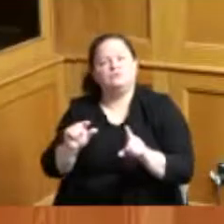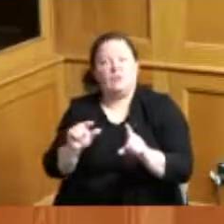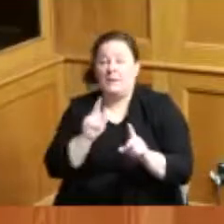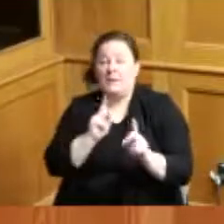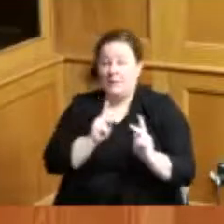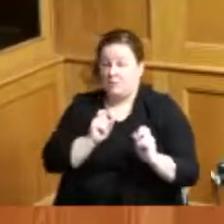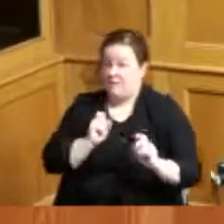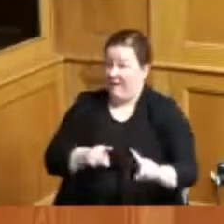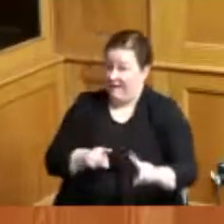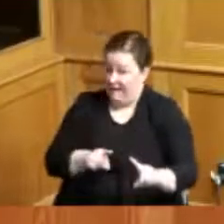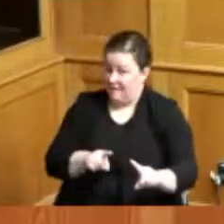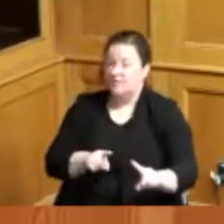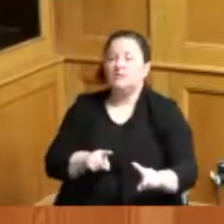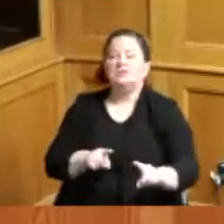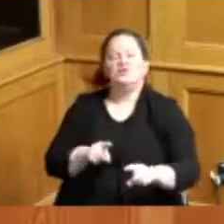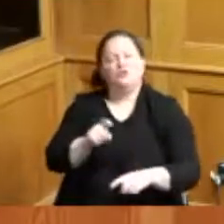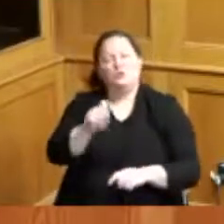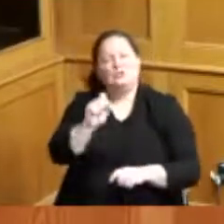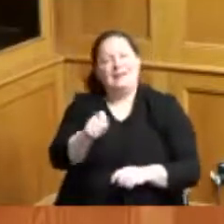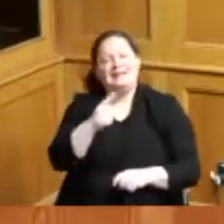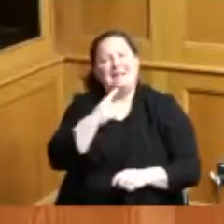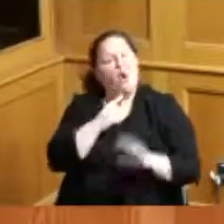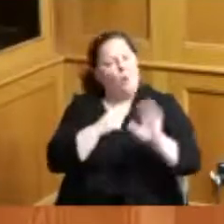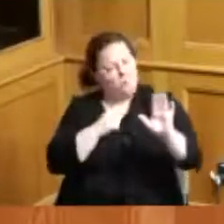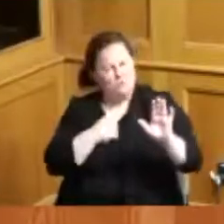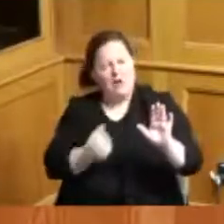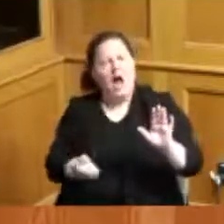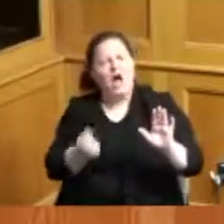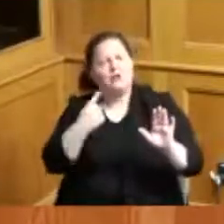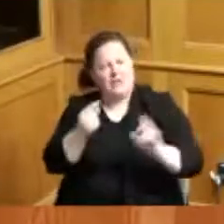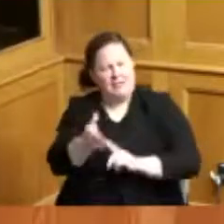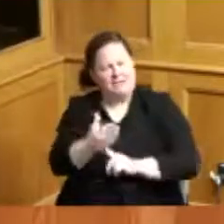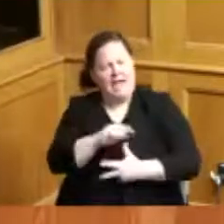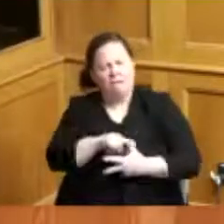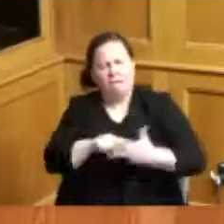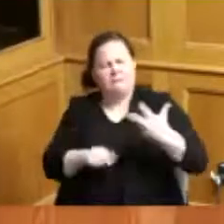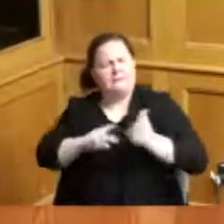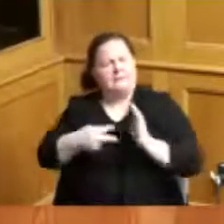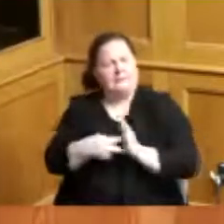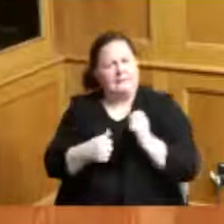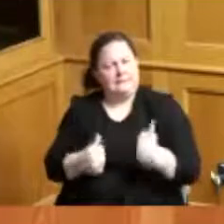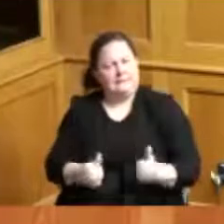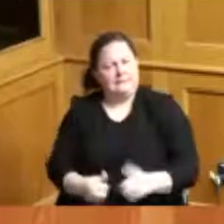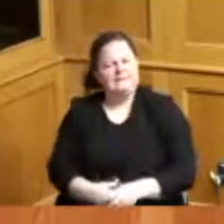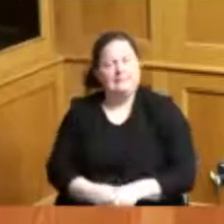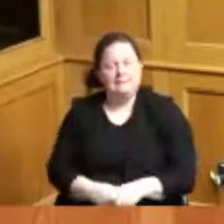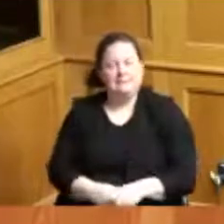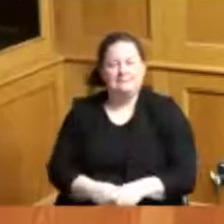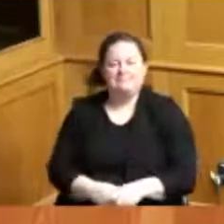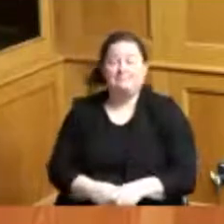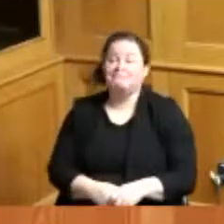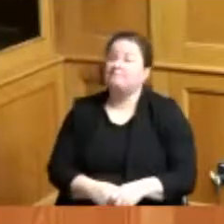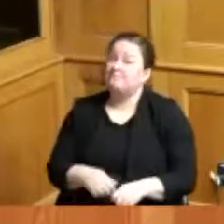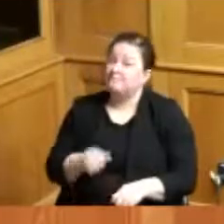them that you have an idea or understanding of what those what the flag means and just in general